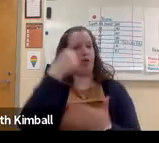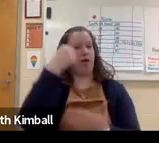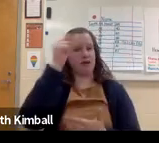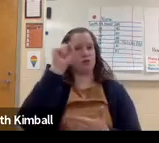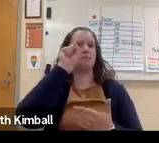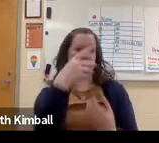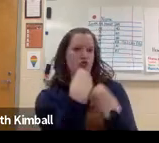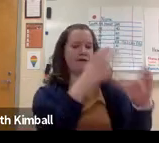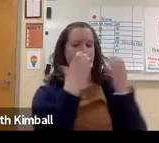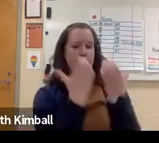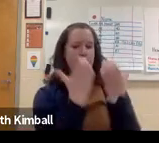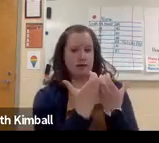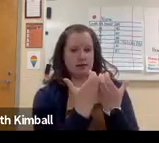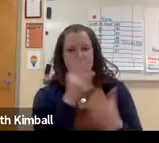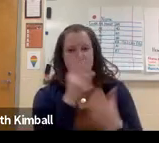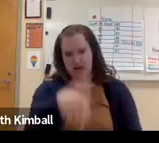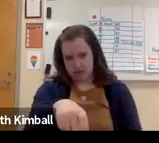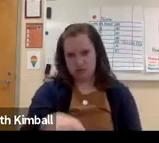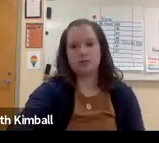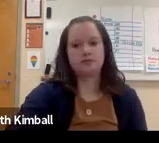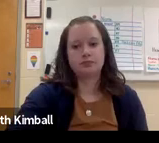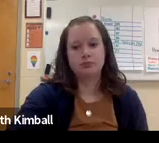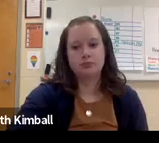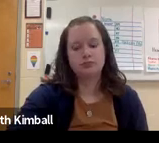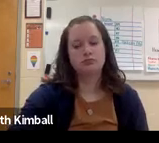Not all of them take it, but we do offer it.